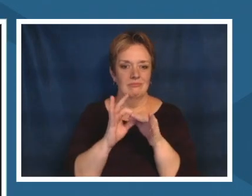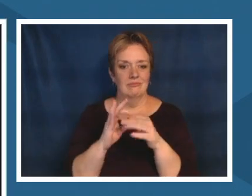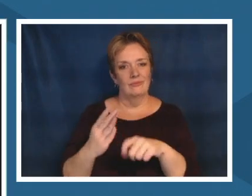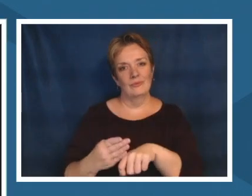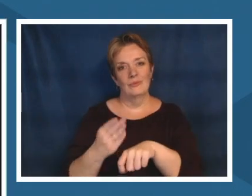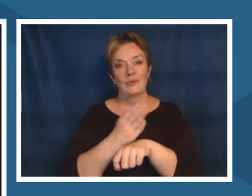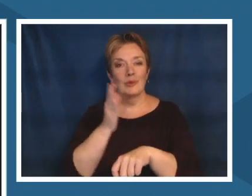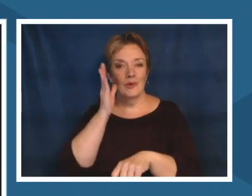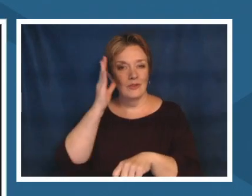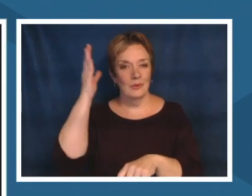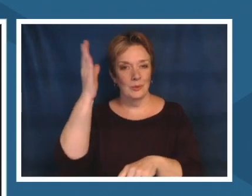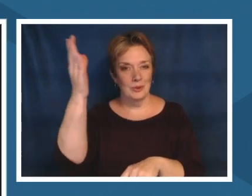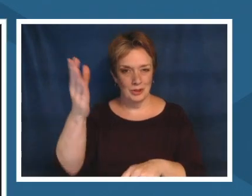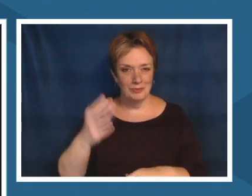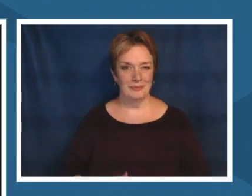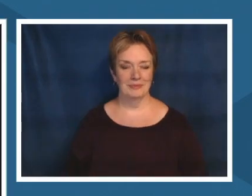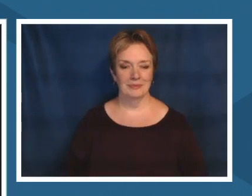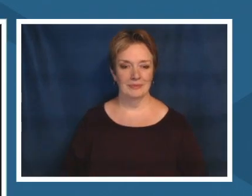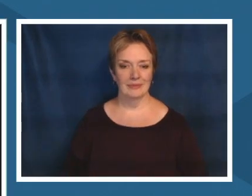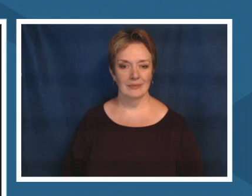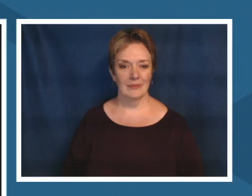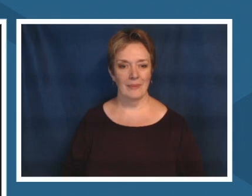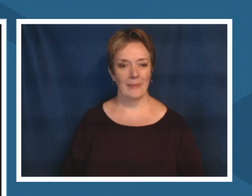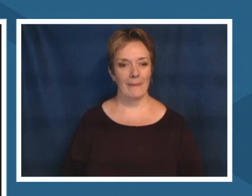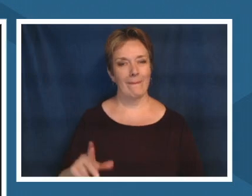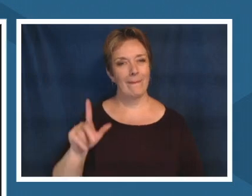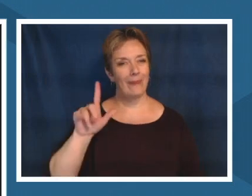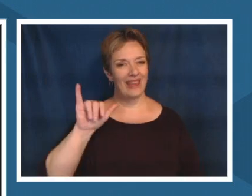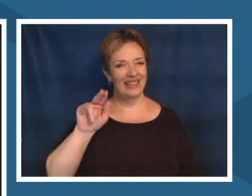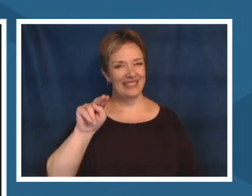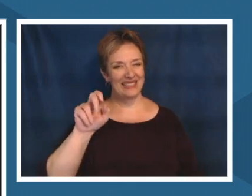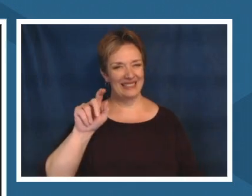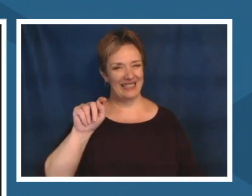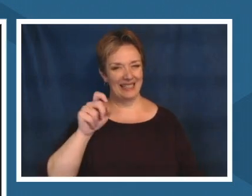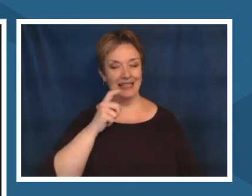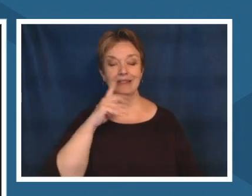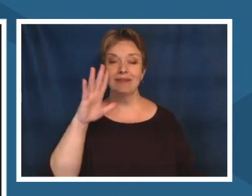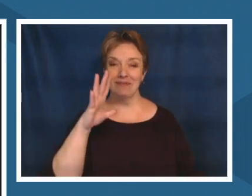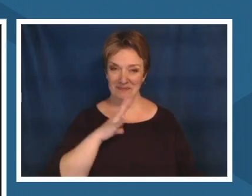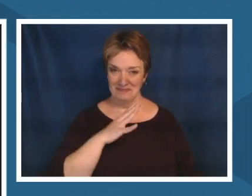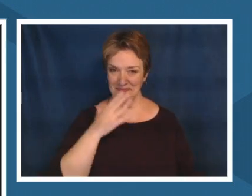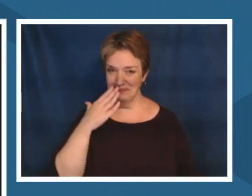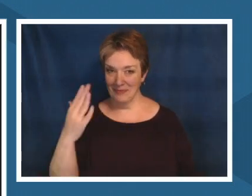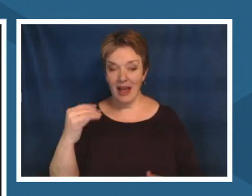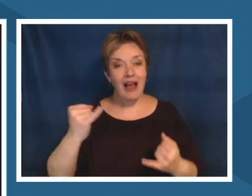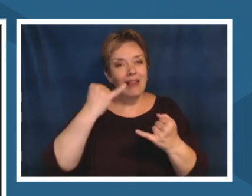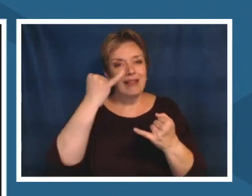the last question i would like to ask the panel is